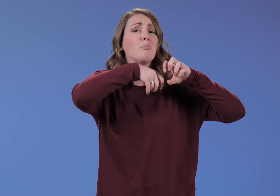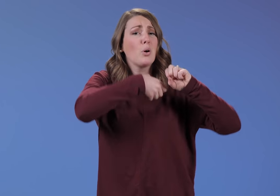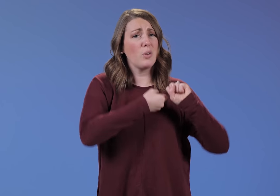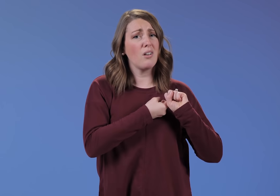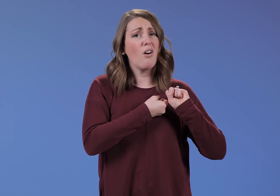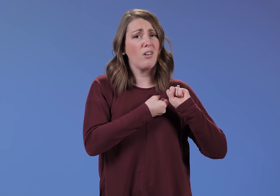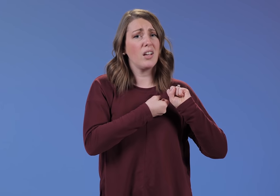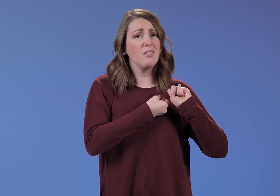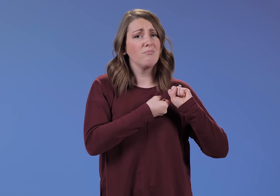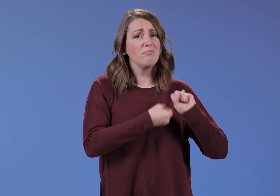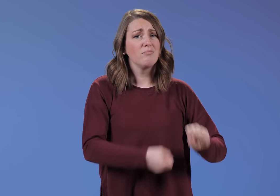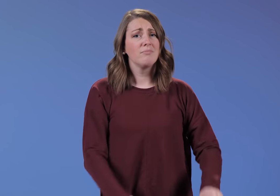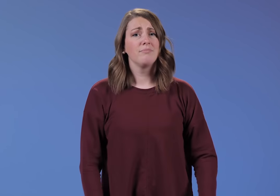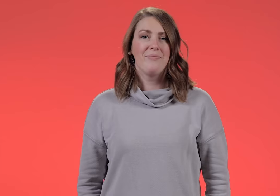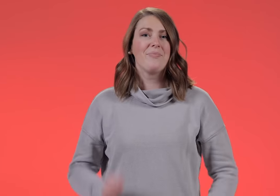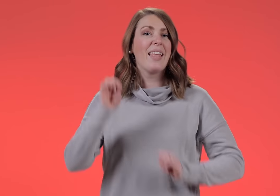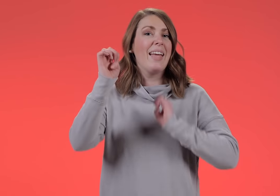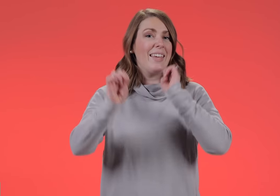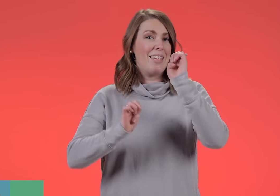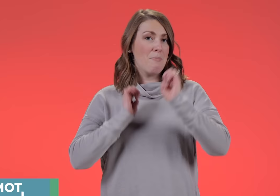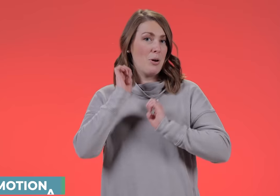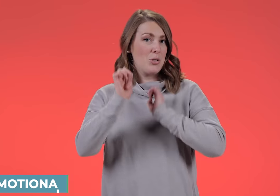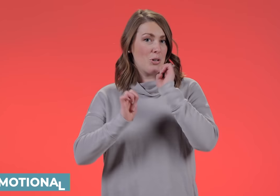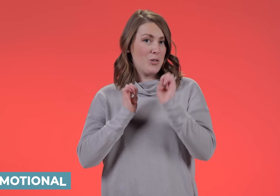BROKEN HEARTED EMOTIONAL